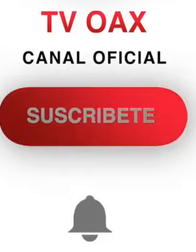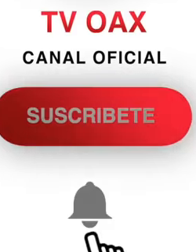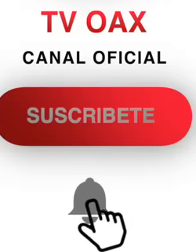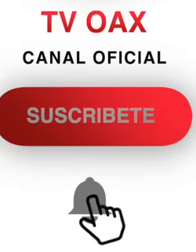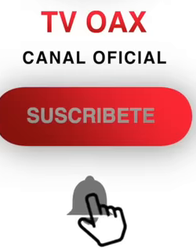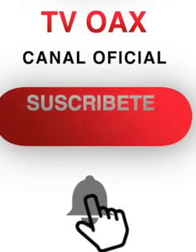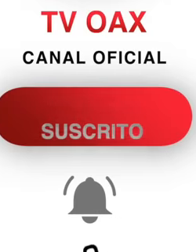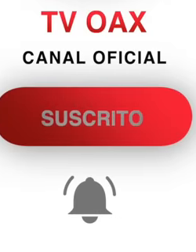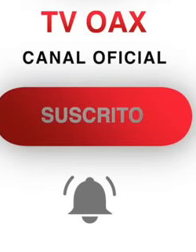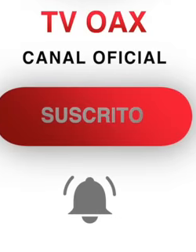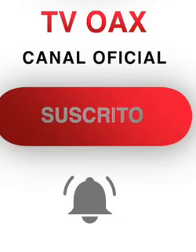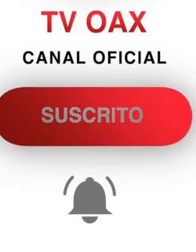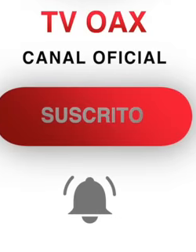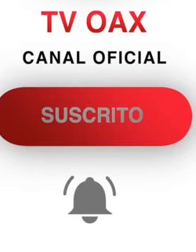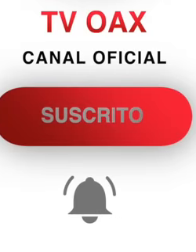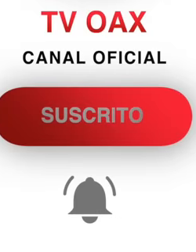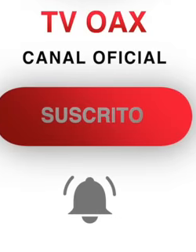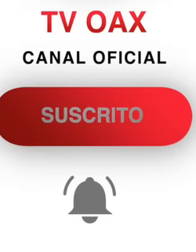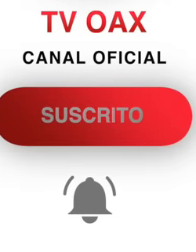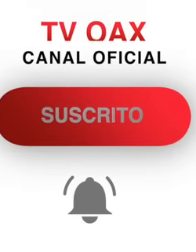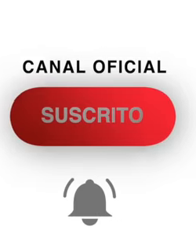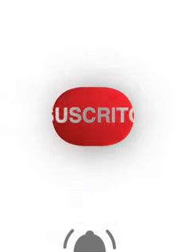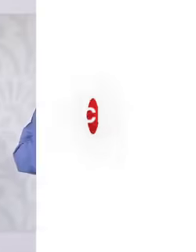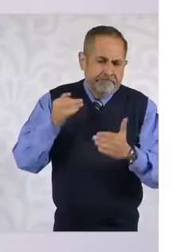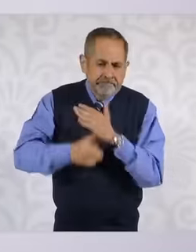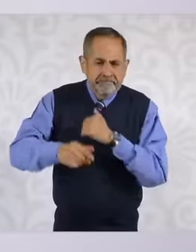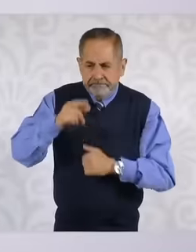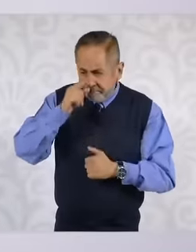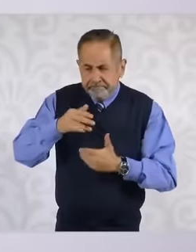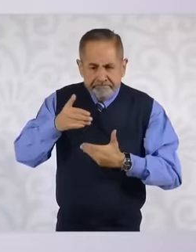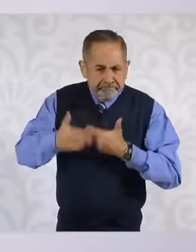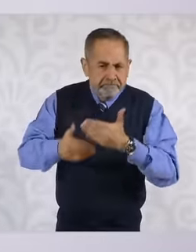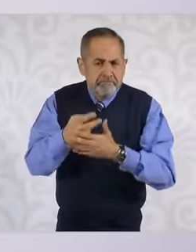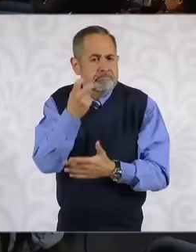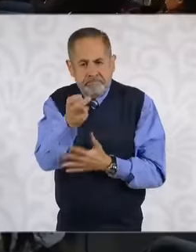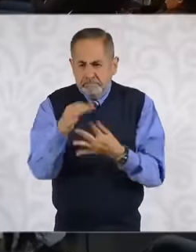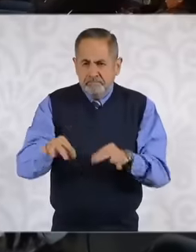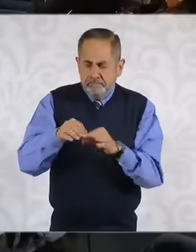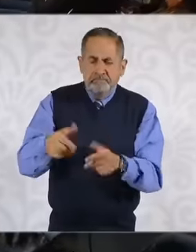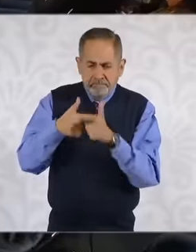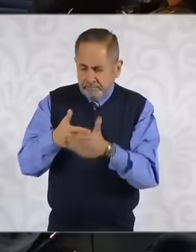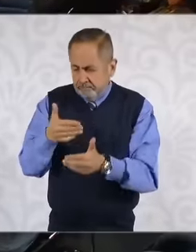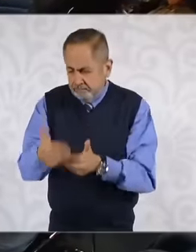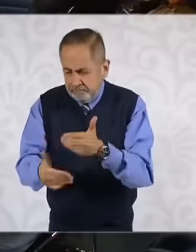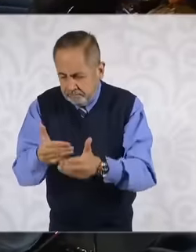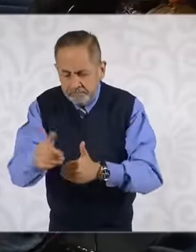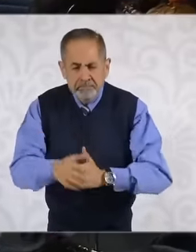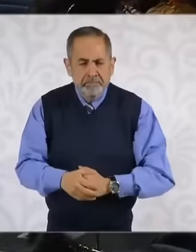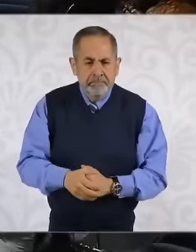everything is resolved and that is why it is important to continue moving forward I thank you president thank you